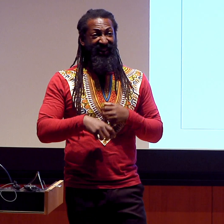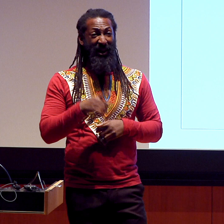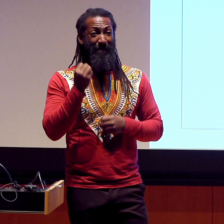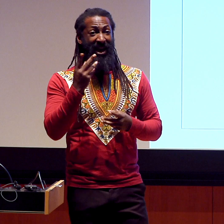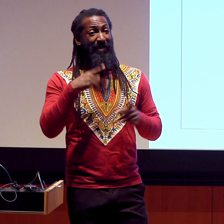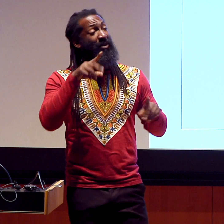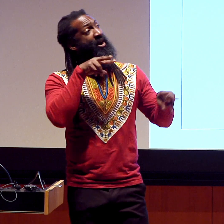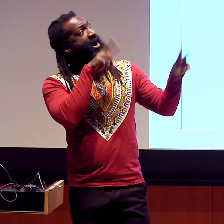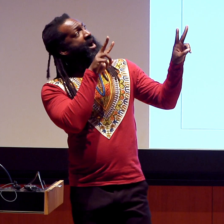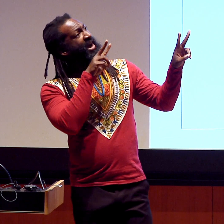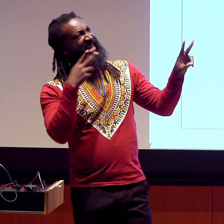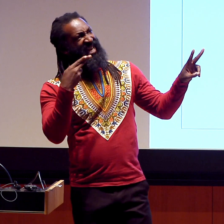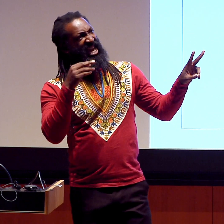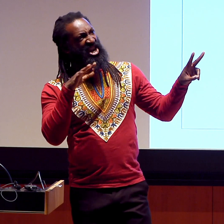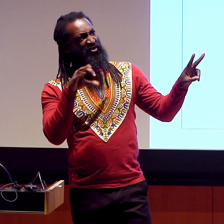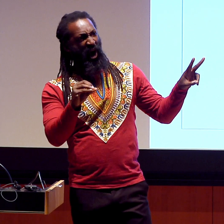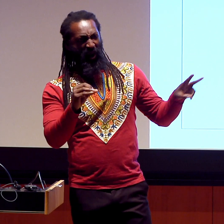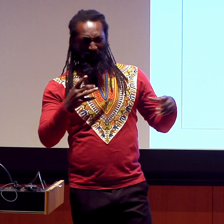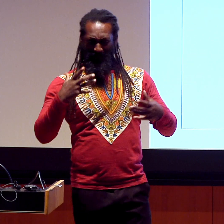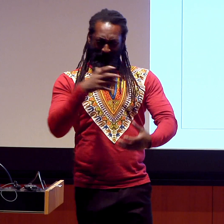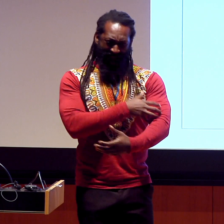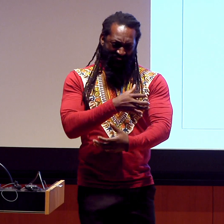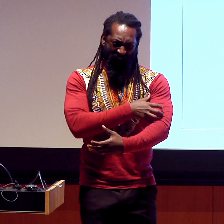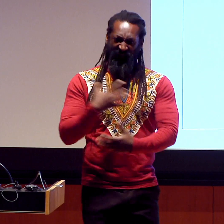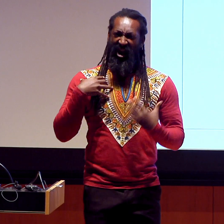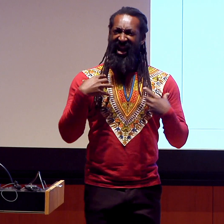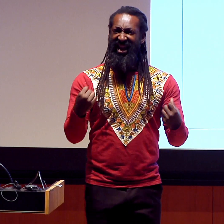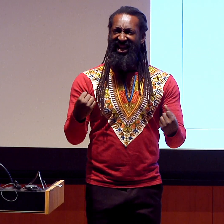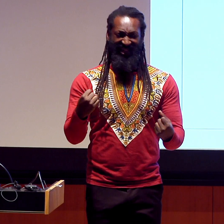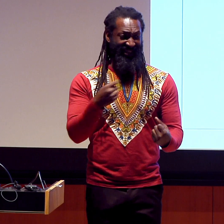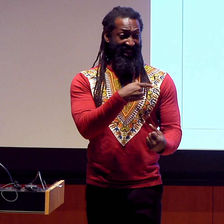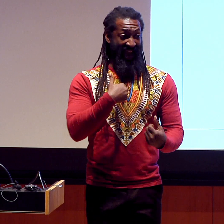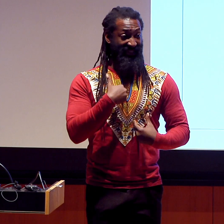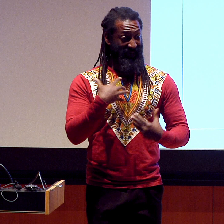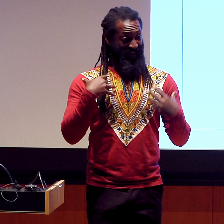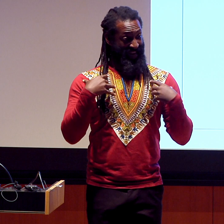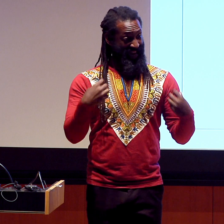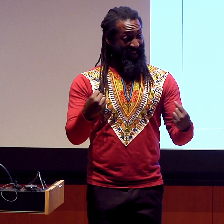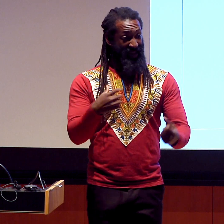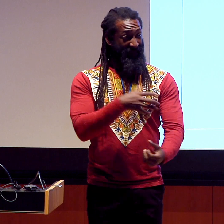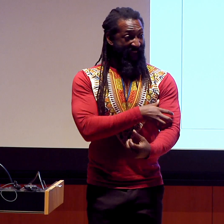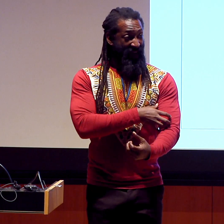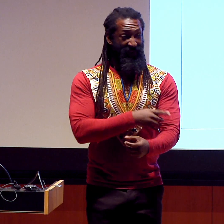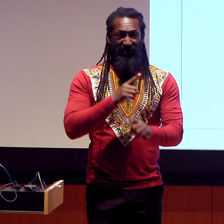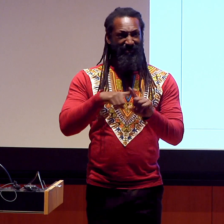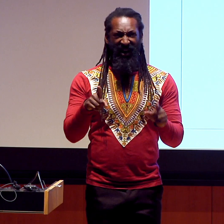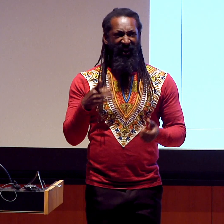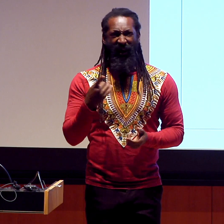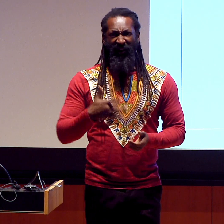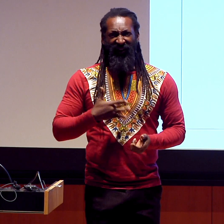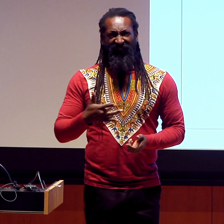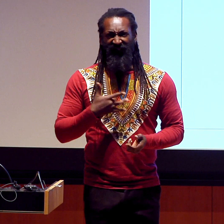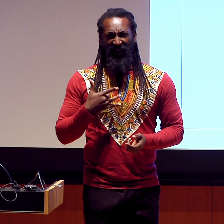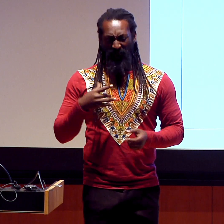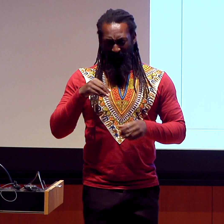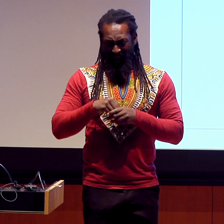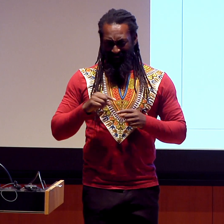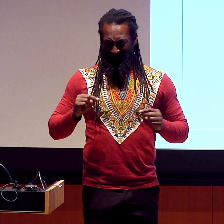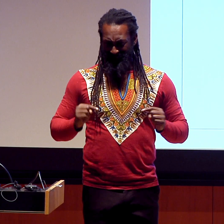And obviously, that’s a tough position to be in. Now, a lot of people look at him as a hero for his strength. He had that healing power.